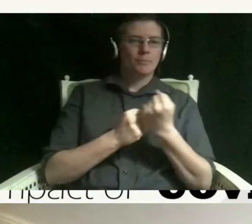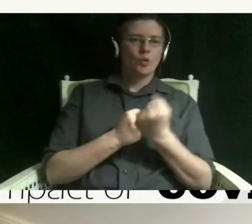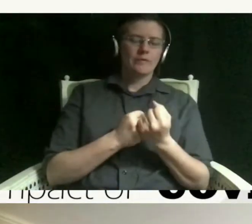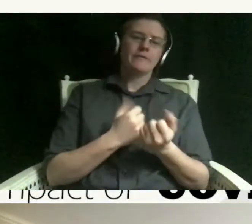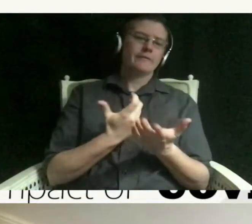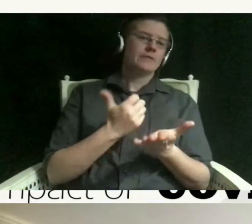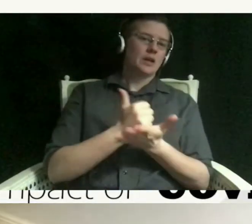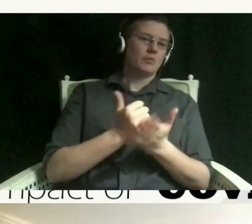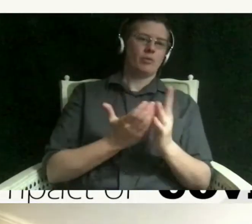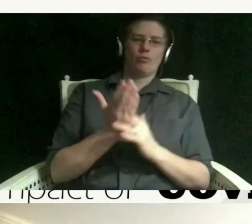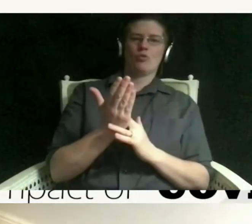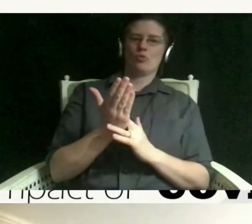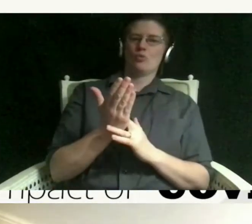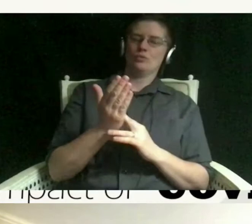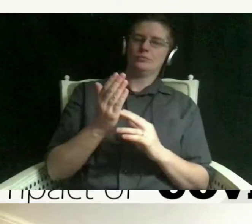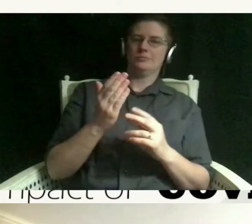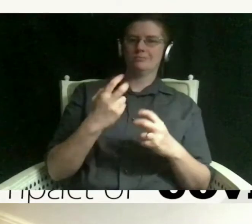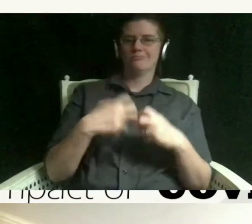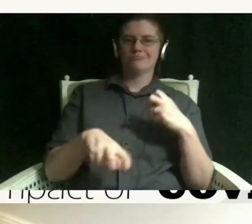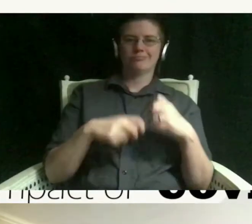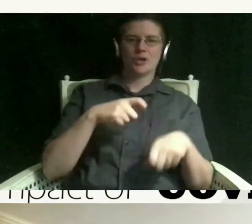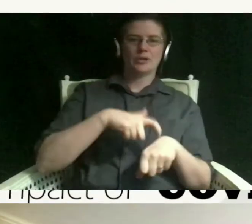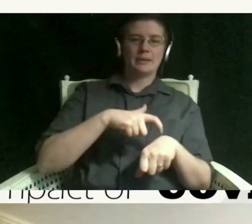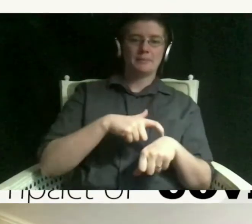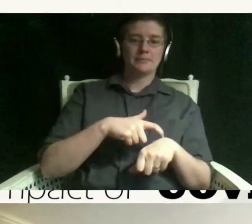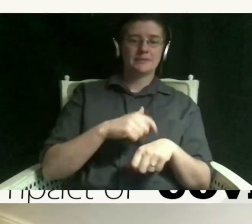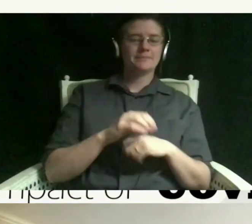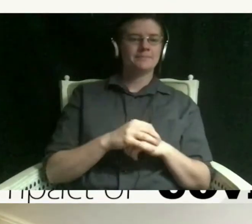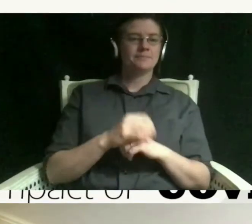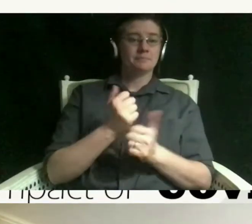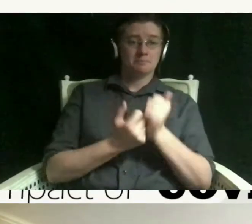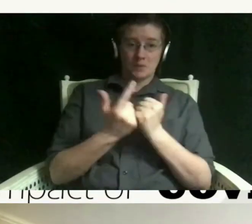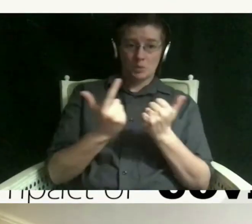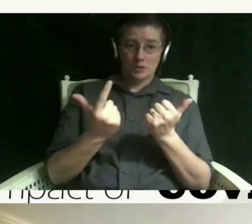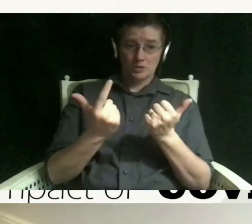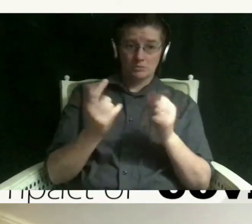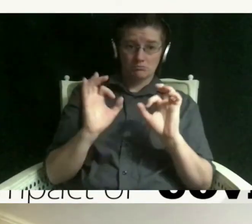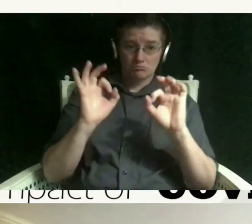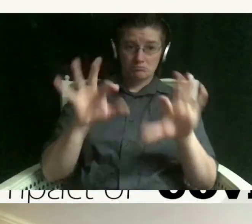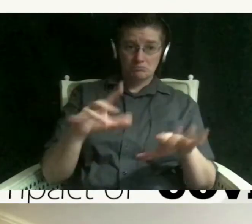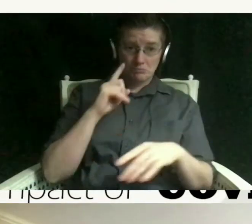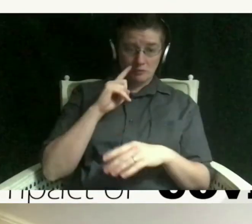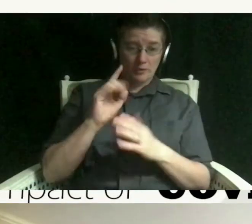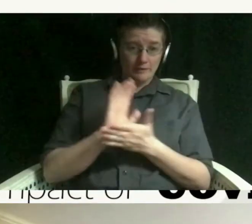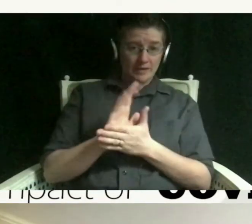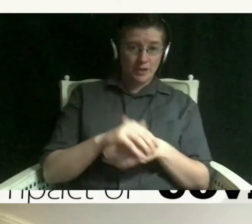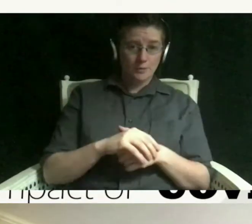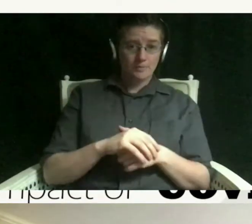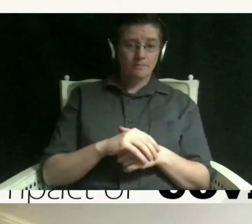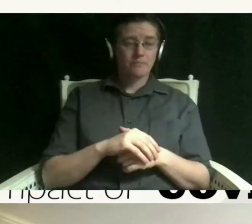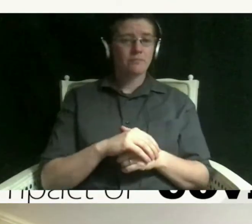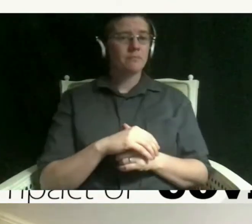um does anyone else have anything else to add to this uh video yeah you know i just wanted to add